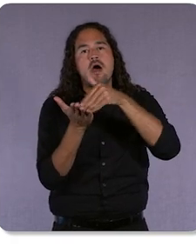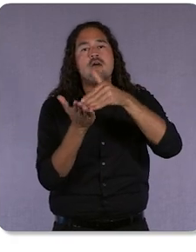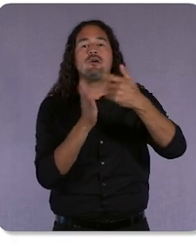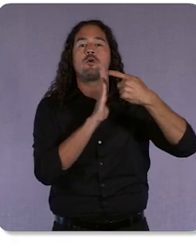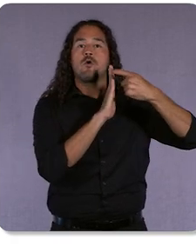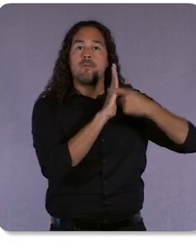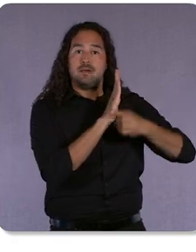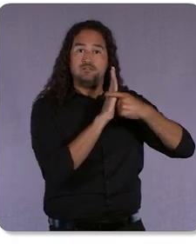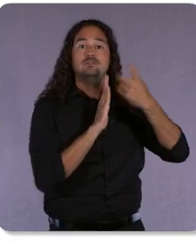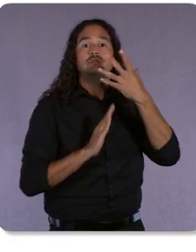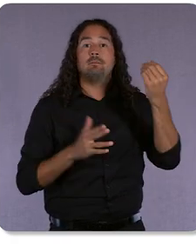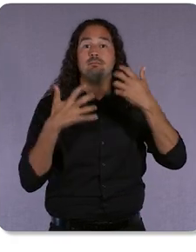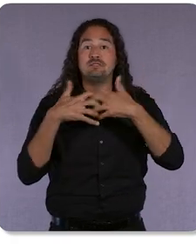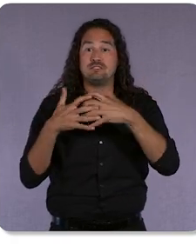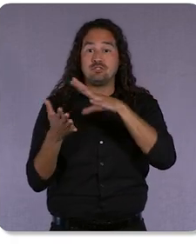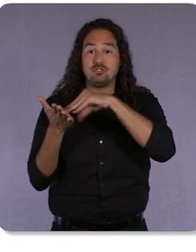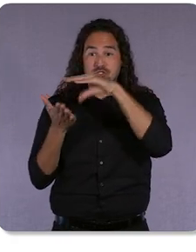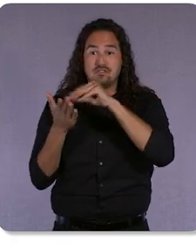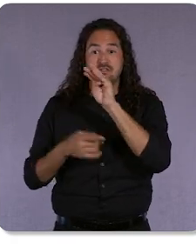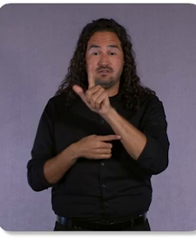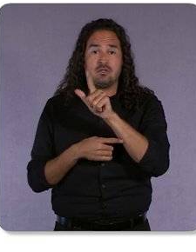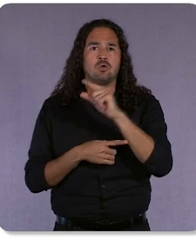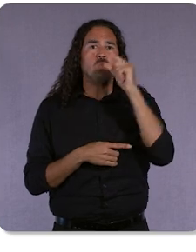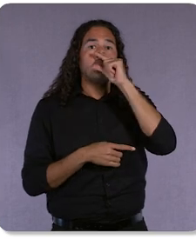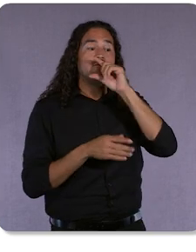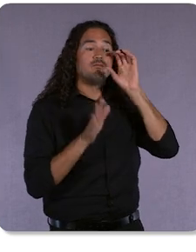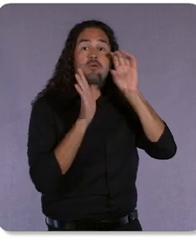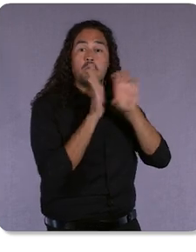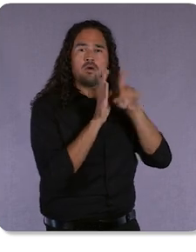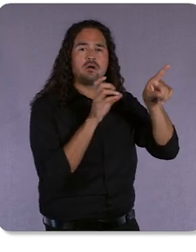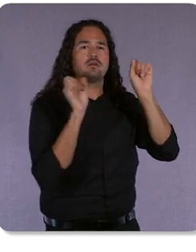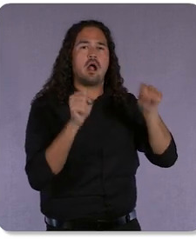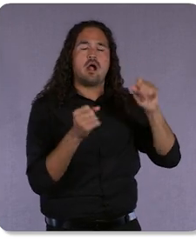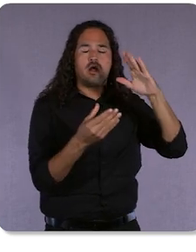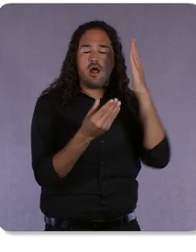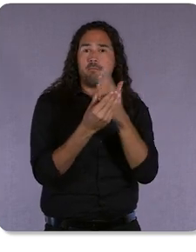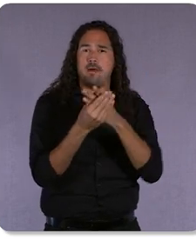It’s really how Google Photos can create an album of just the best pictures of your dog.